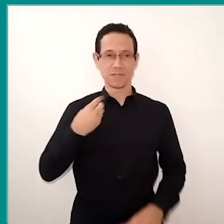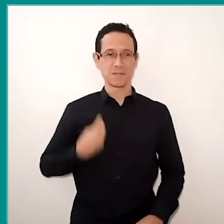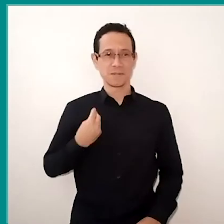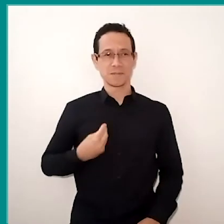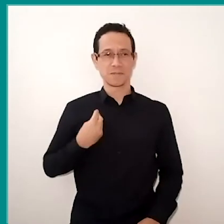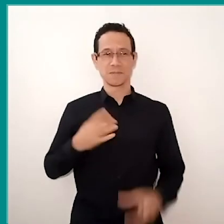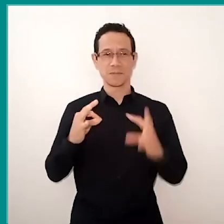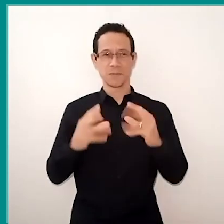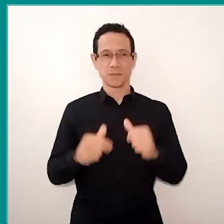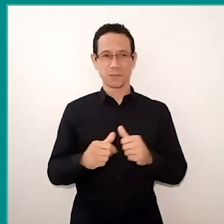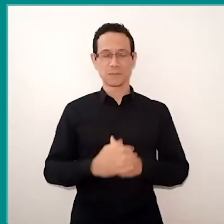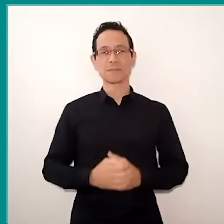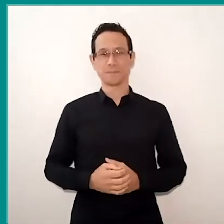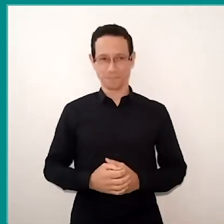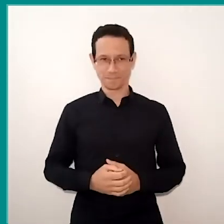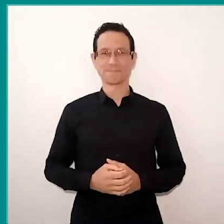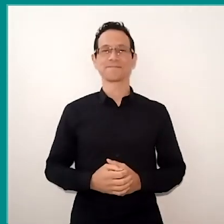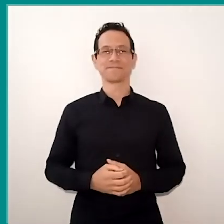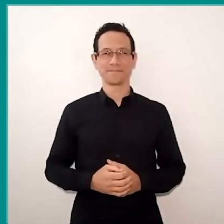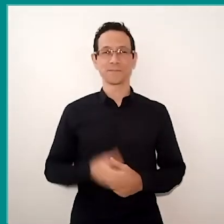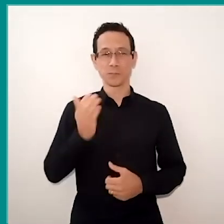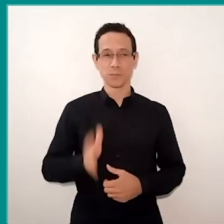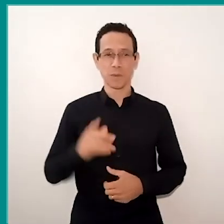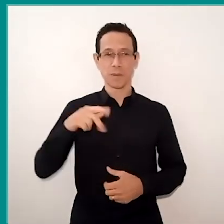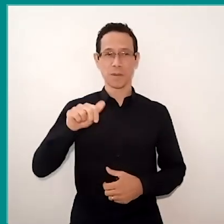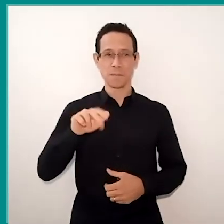After having revisited Paulo Freire so generously